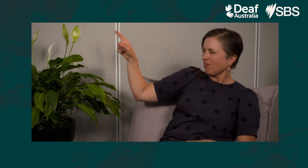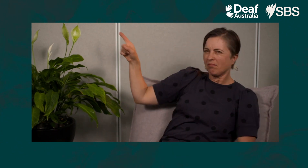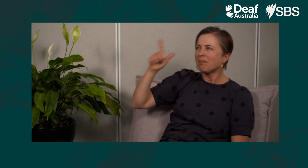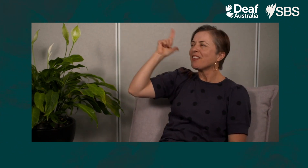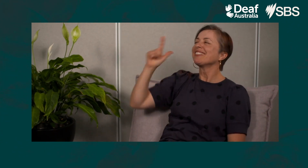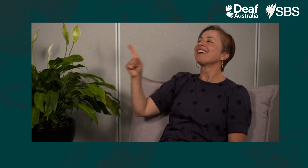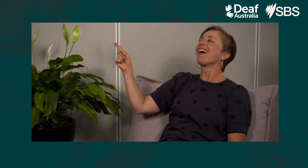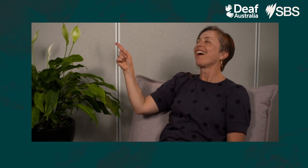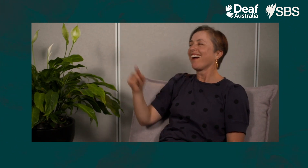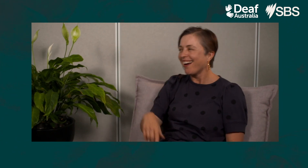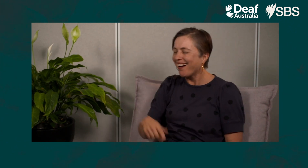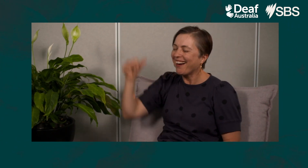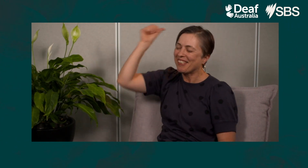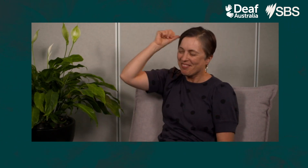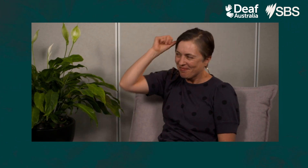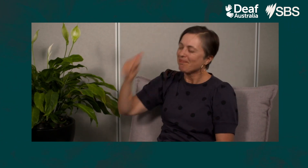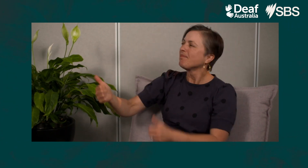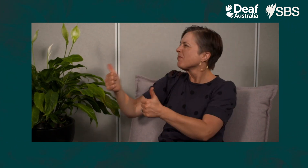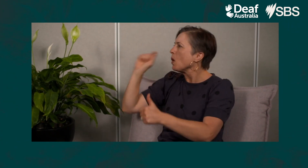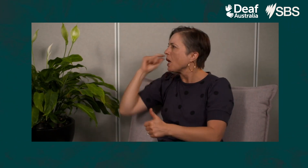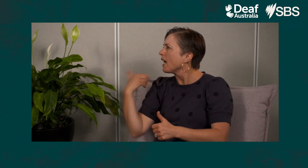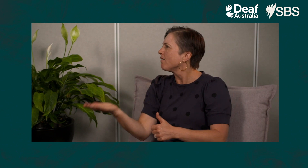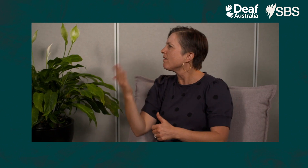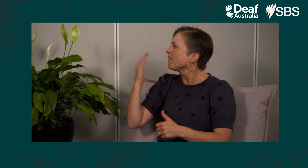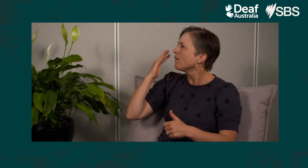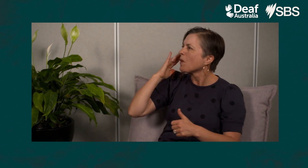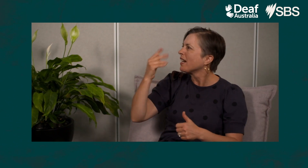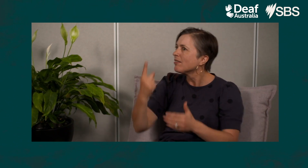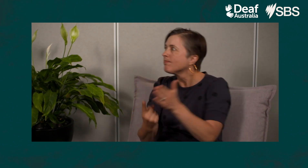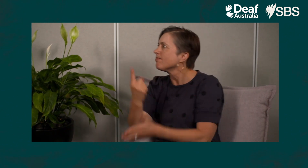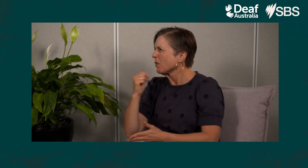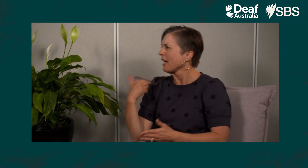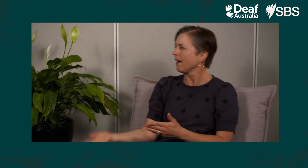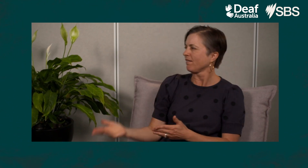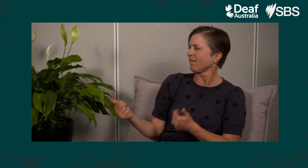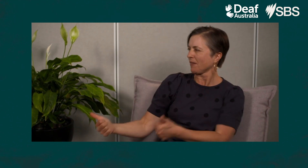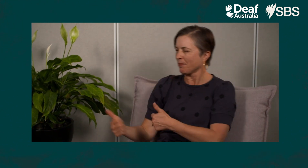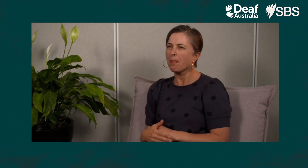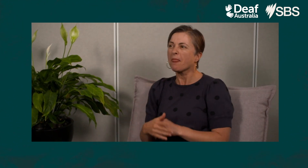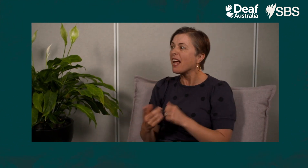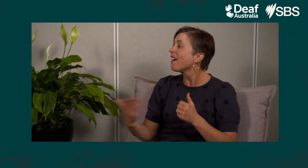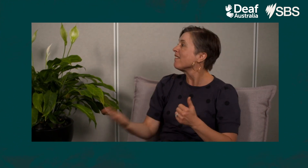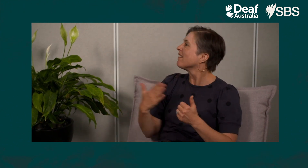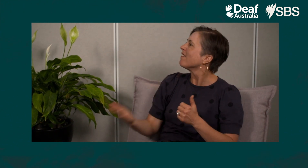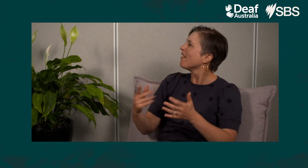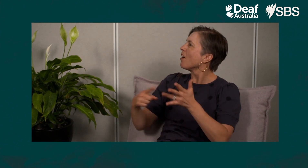The boss said ‘Ahh alright’, and understood why the Deaf man was asking for overtime and promised to give it to him.